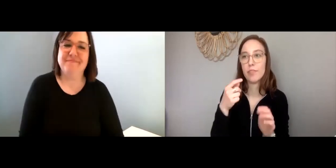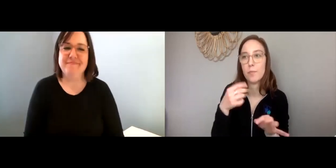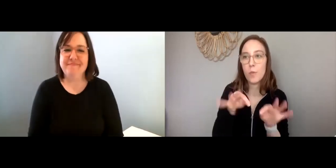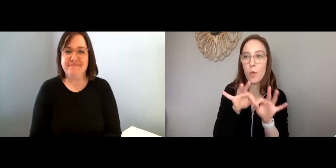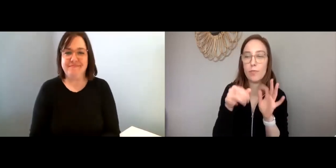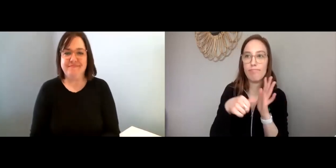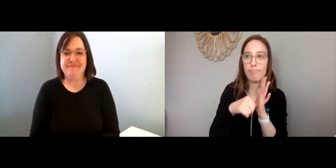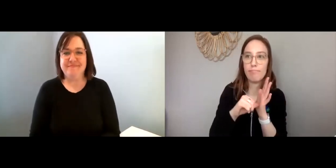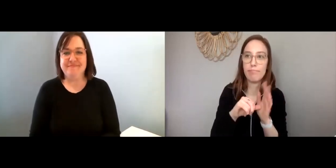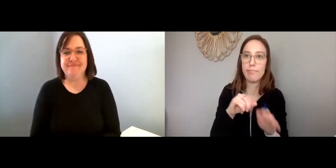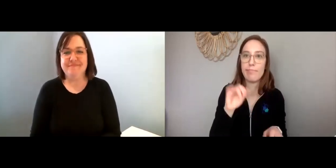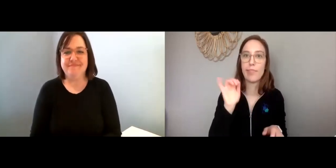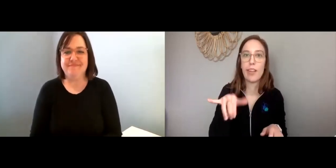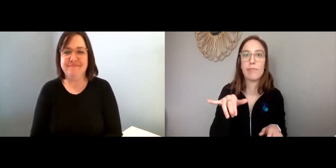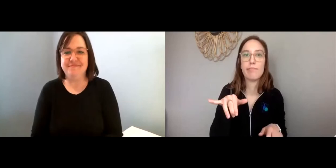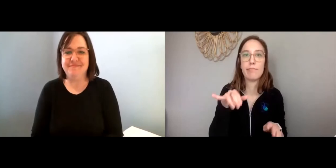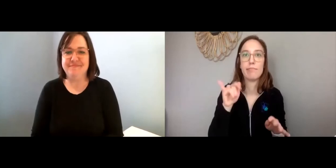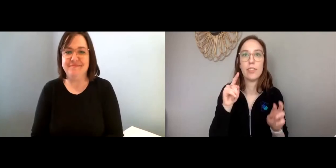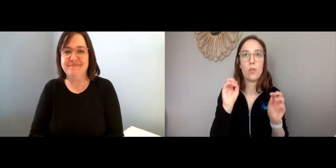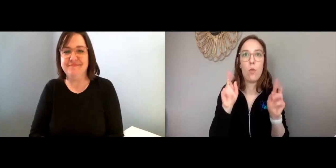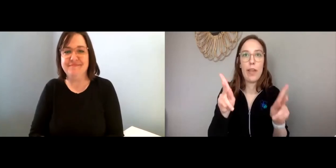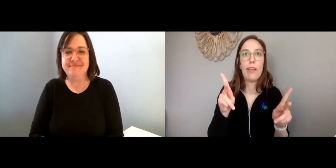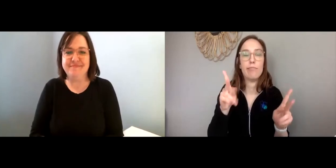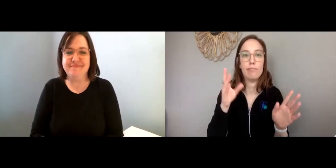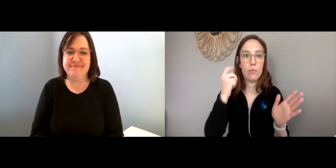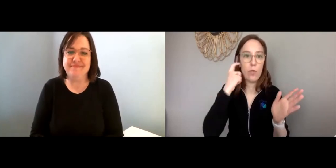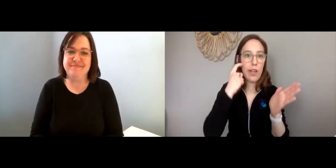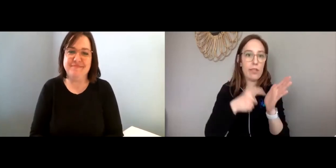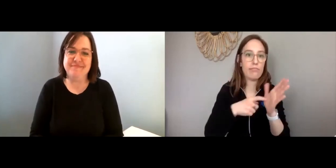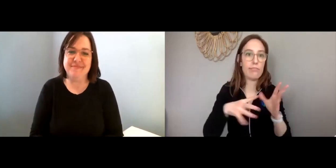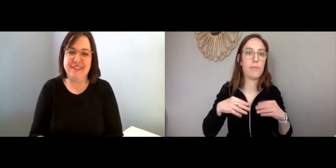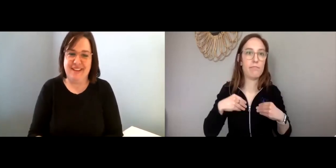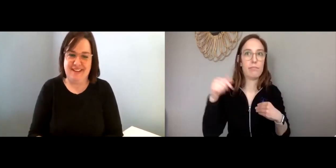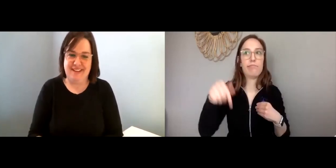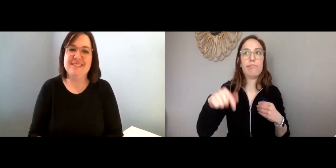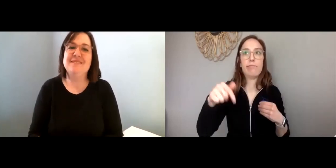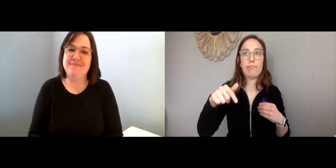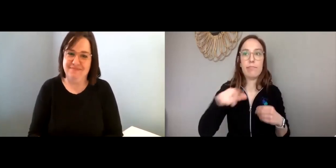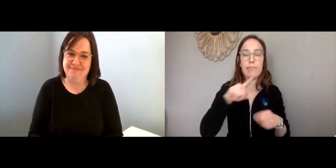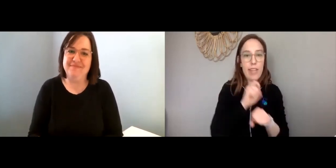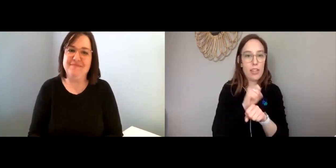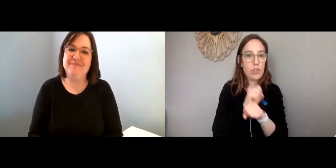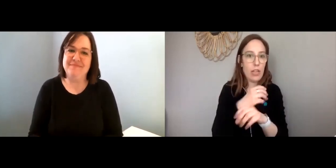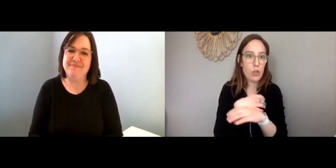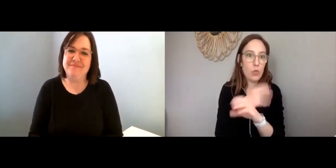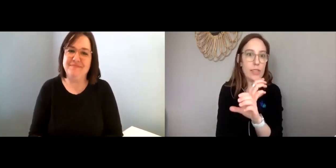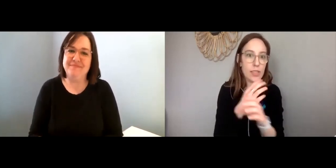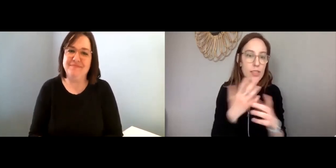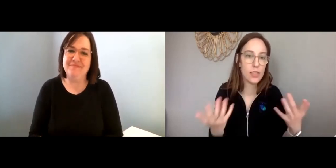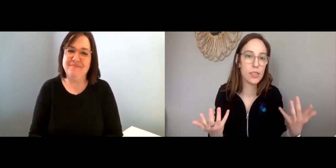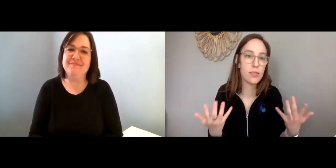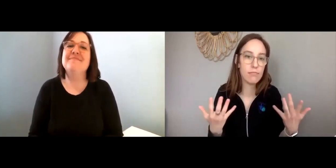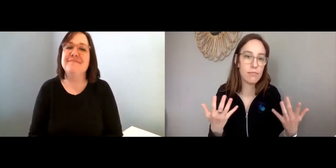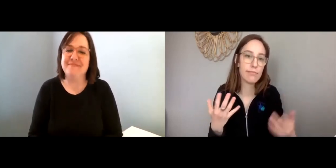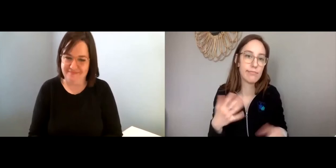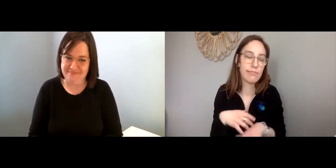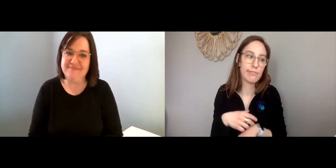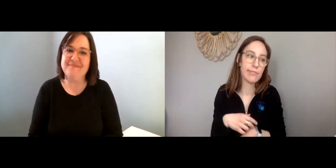Maggie: Yeah. And I think we should emphasize that it’s OK to accept the fact that we are in crisis right now.